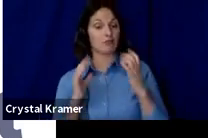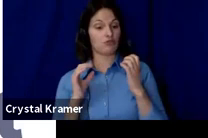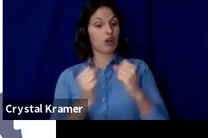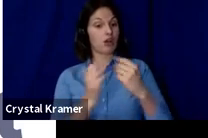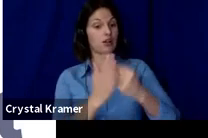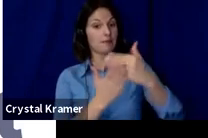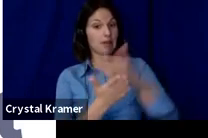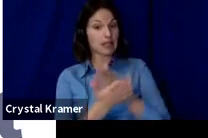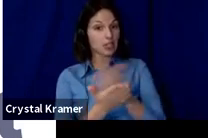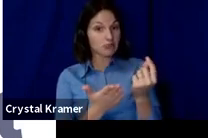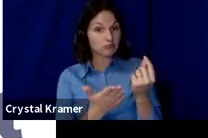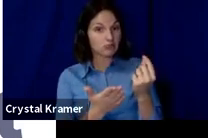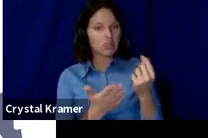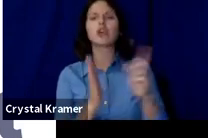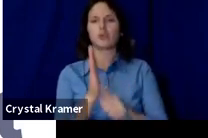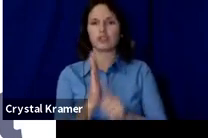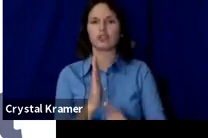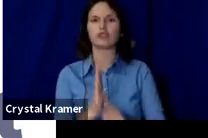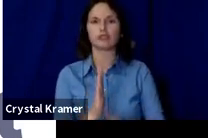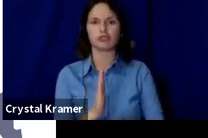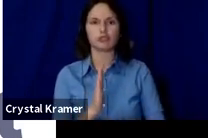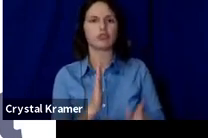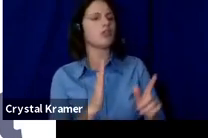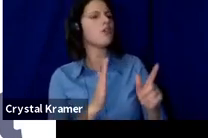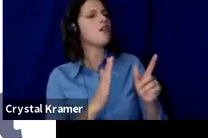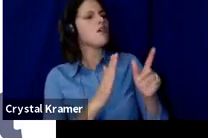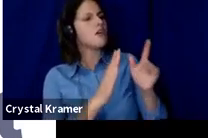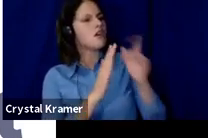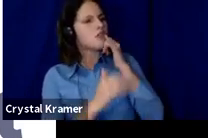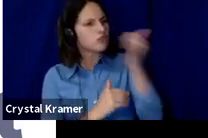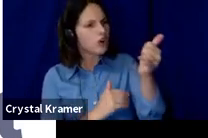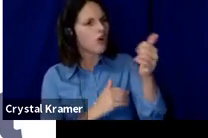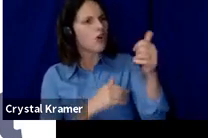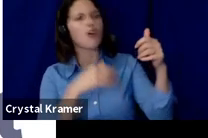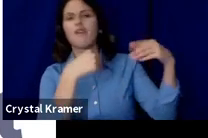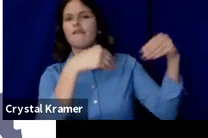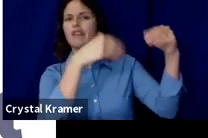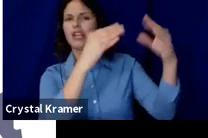Call vendors that sell the products you need and see what their prices and payment policies are.